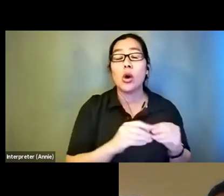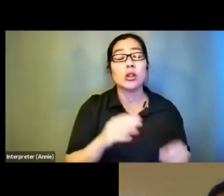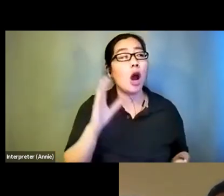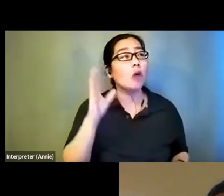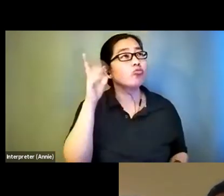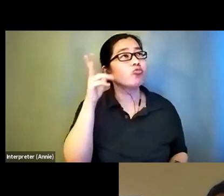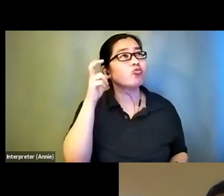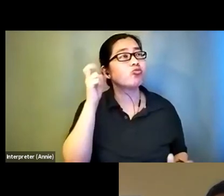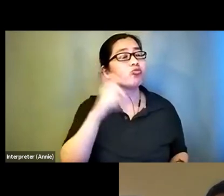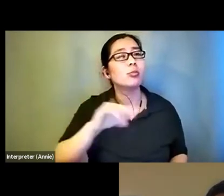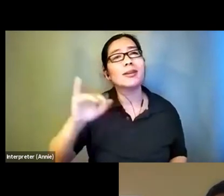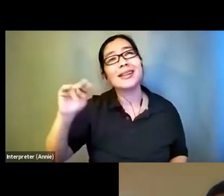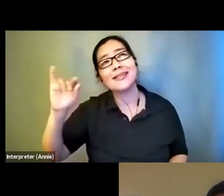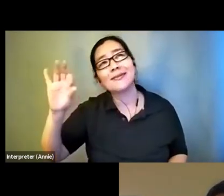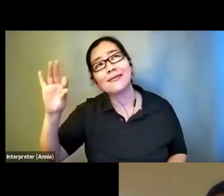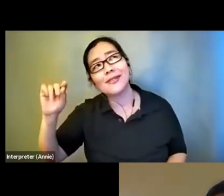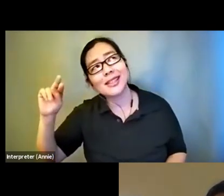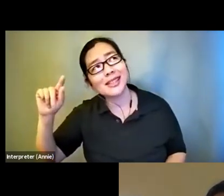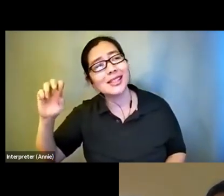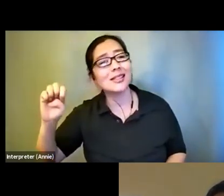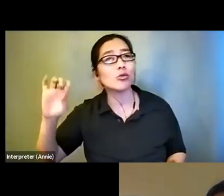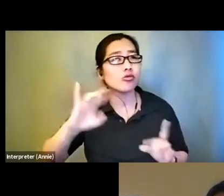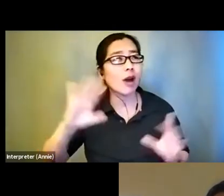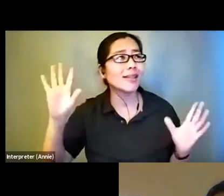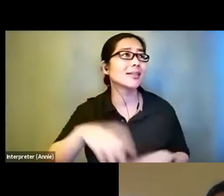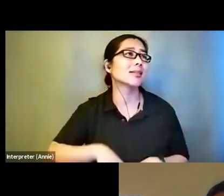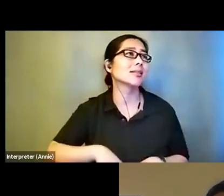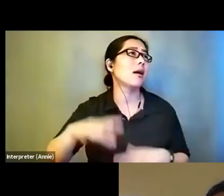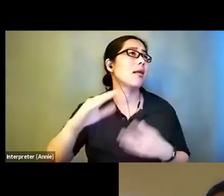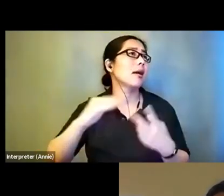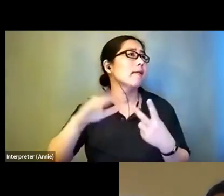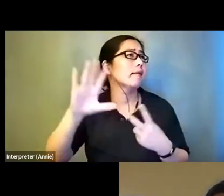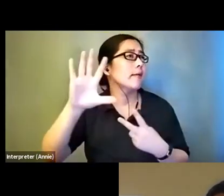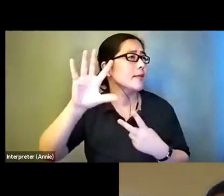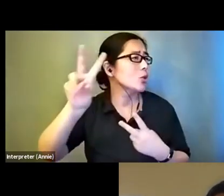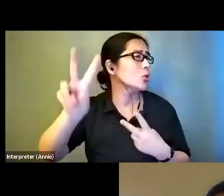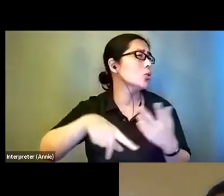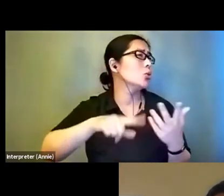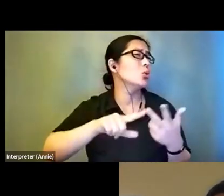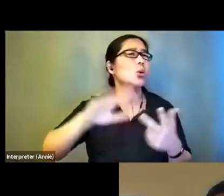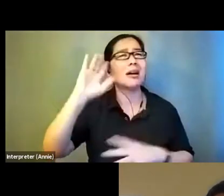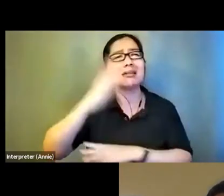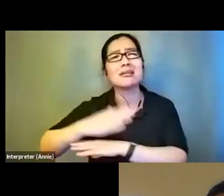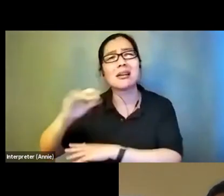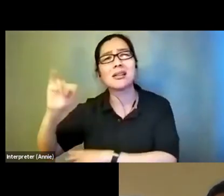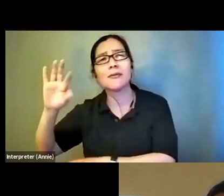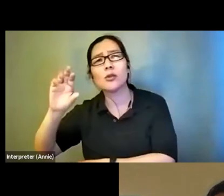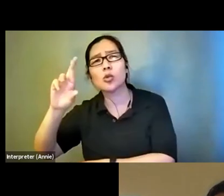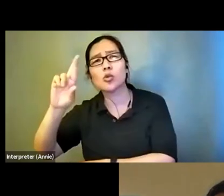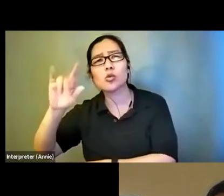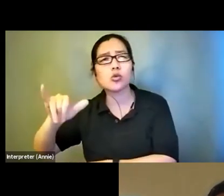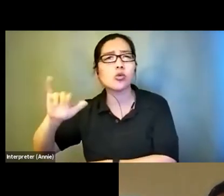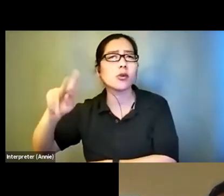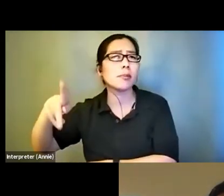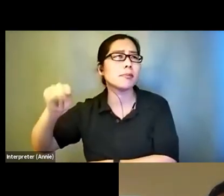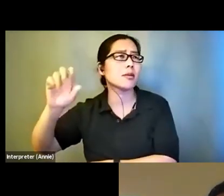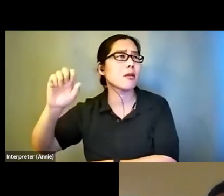infinite crisis, fifty- 52, I think sons of krypton. It has the DC characters you would be